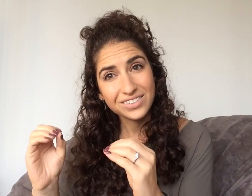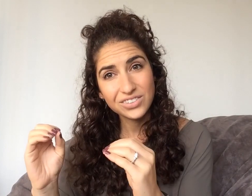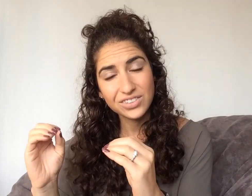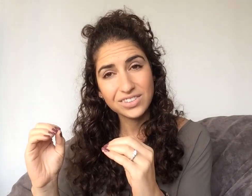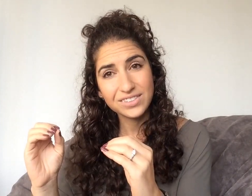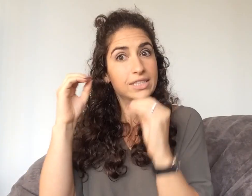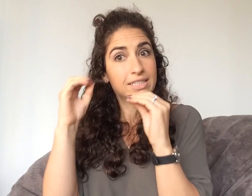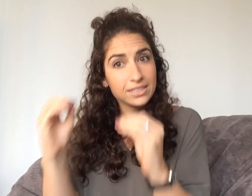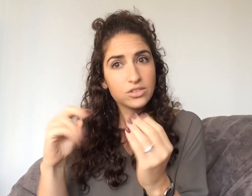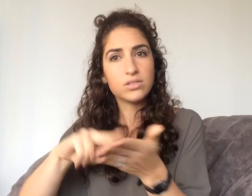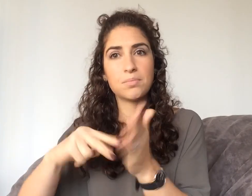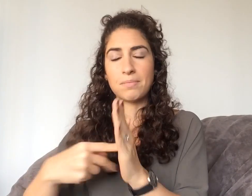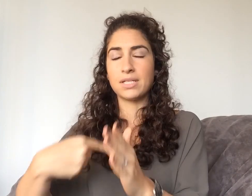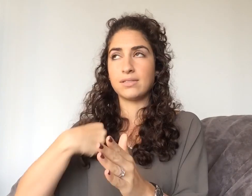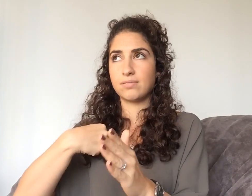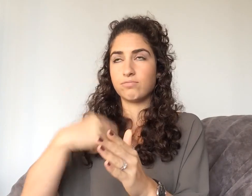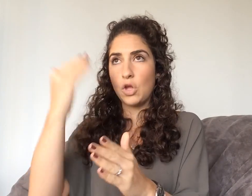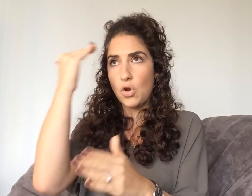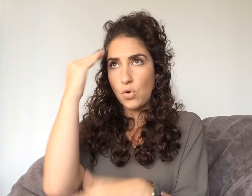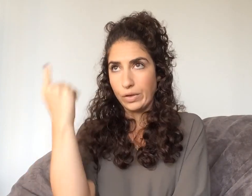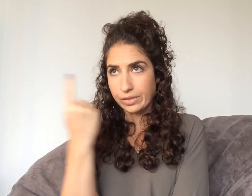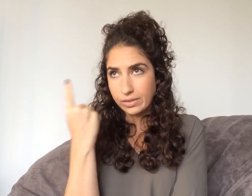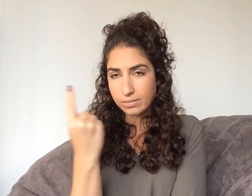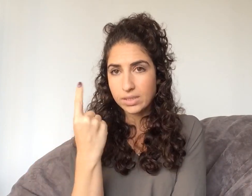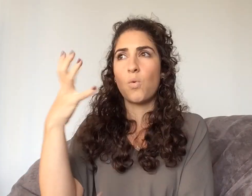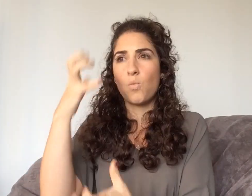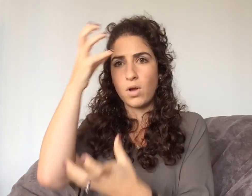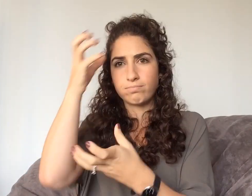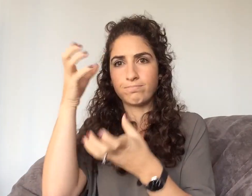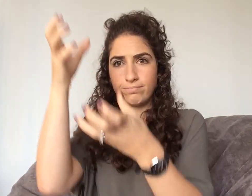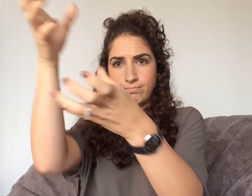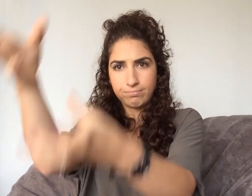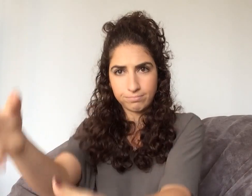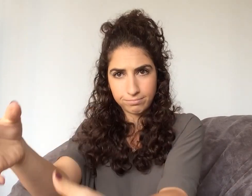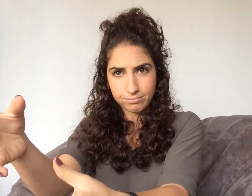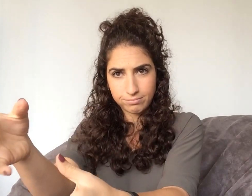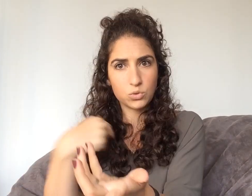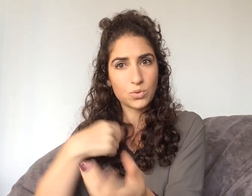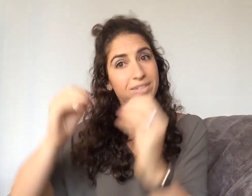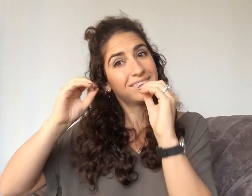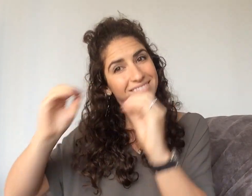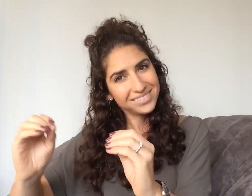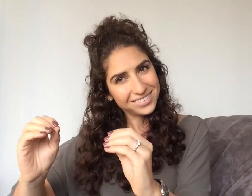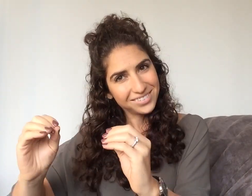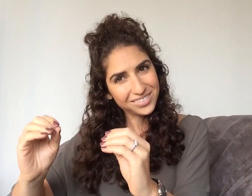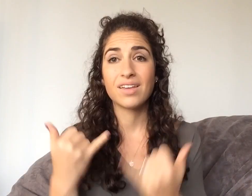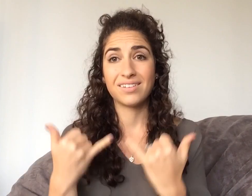Teaching means I know something and I want to impart that knowledge on to you, so I